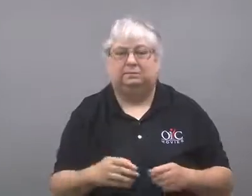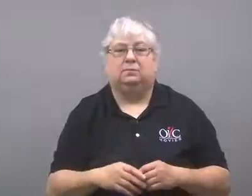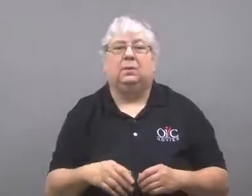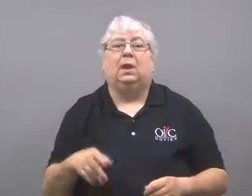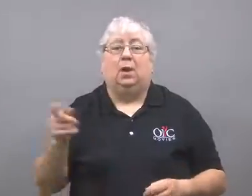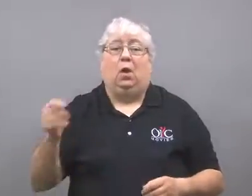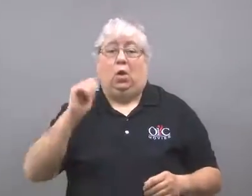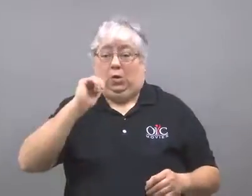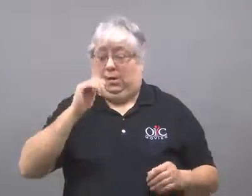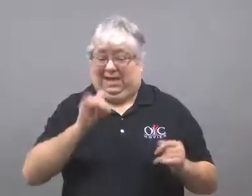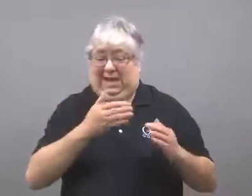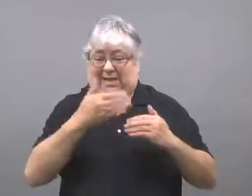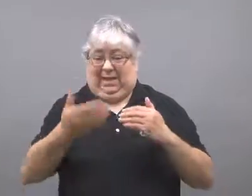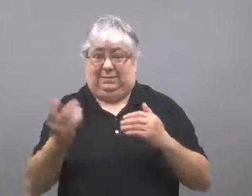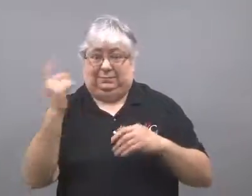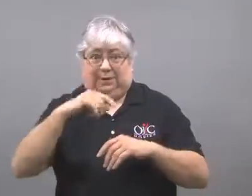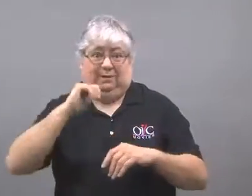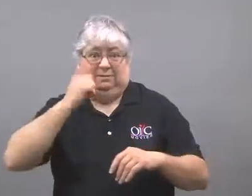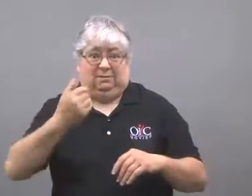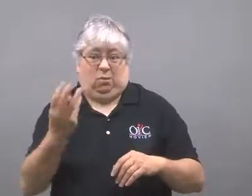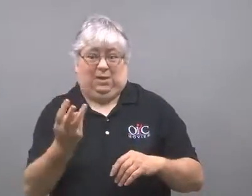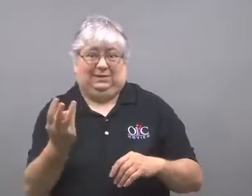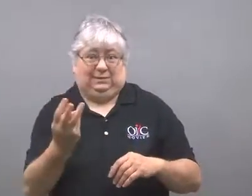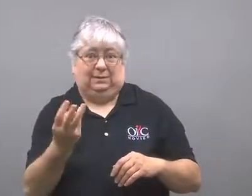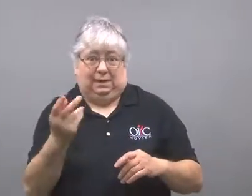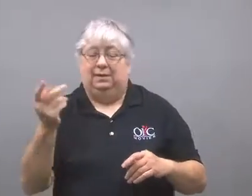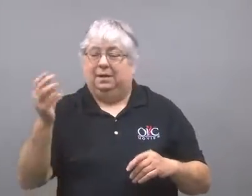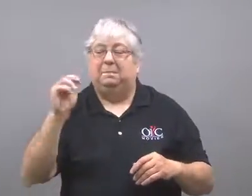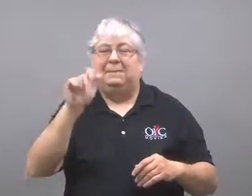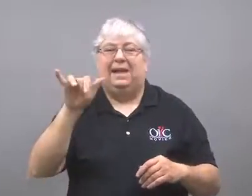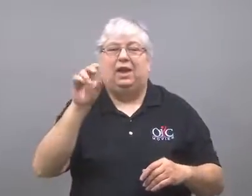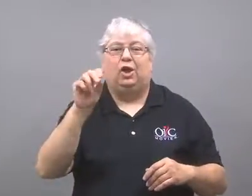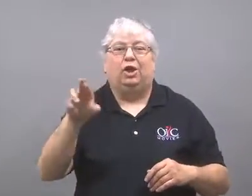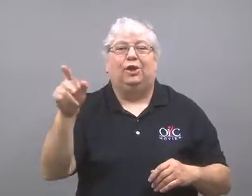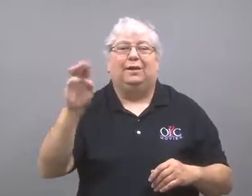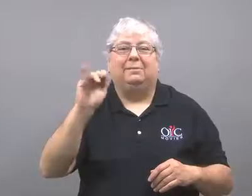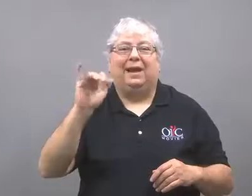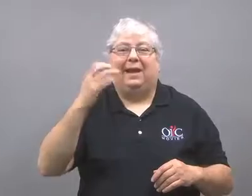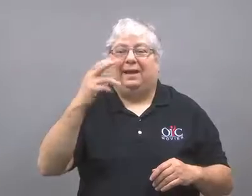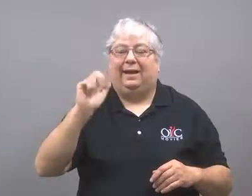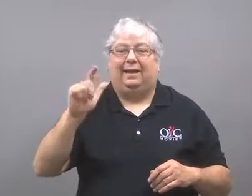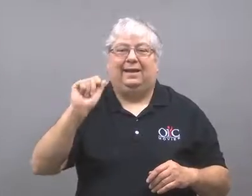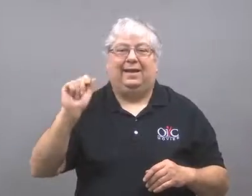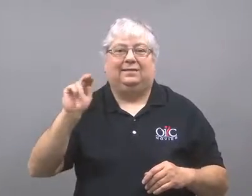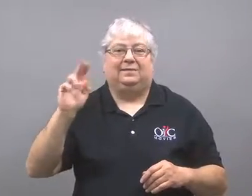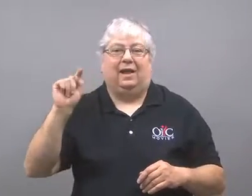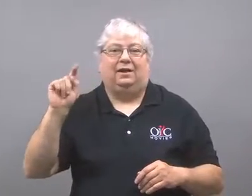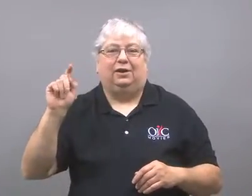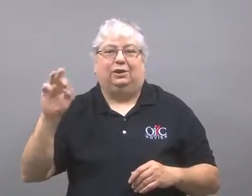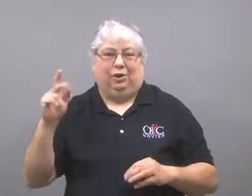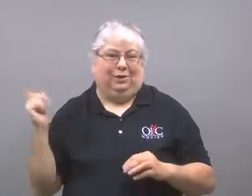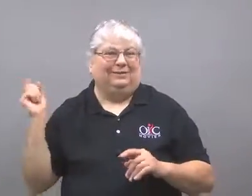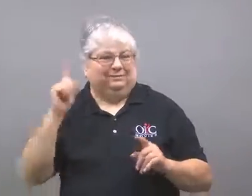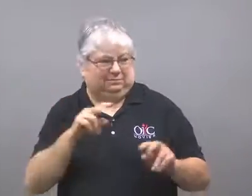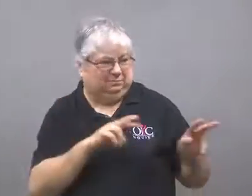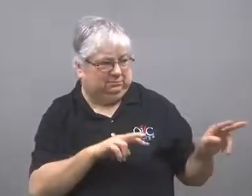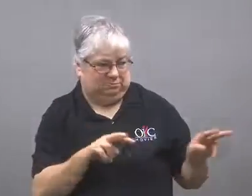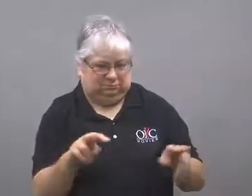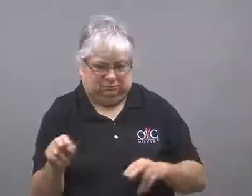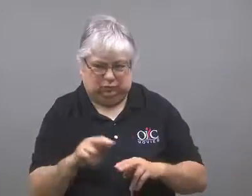Mayor Michael A. Nutter visited the site the next day.